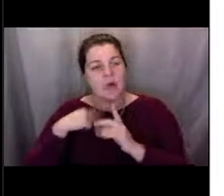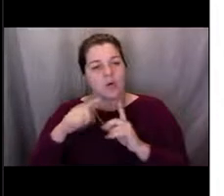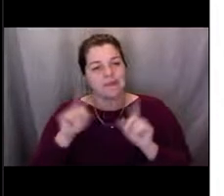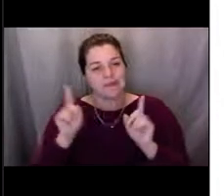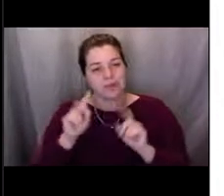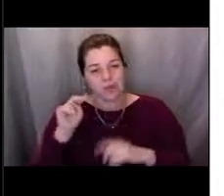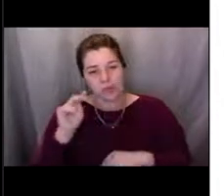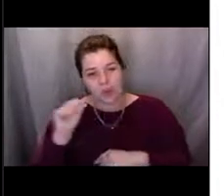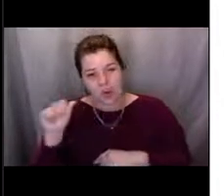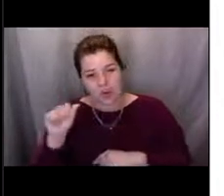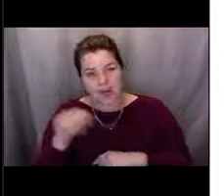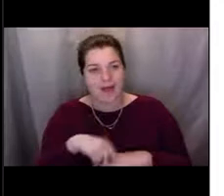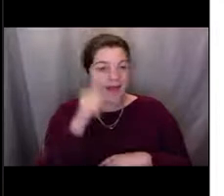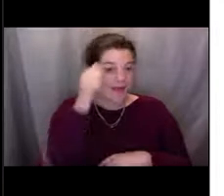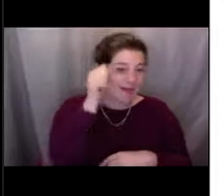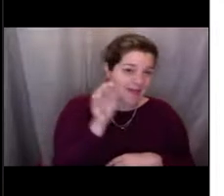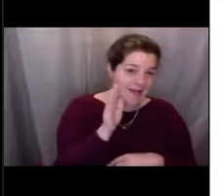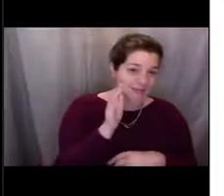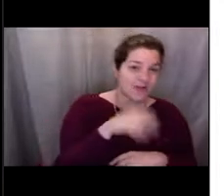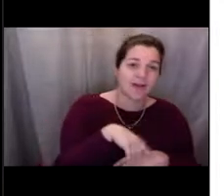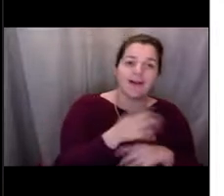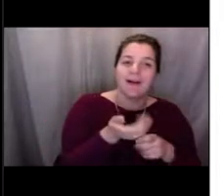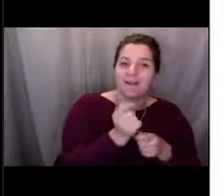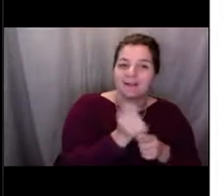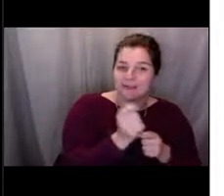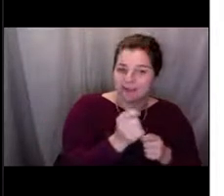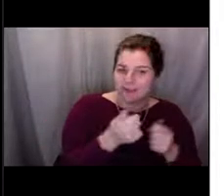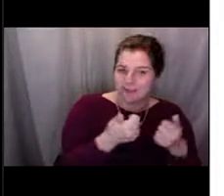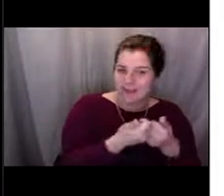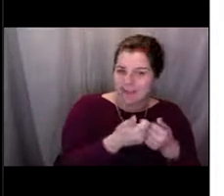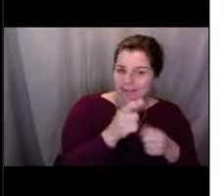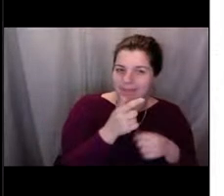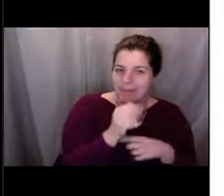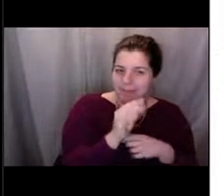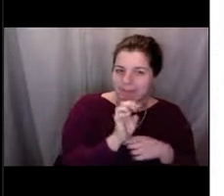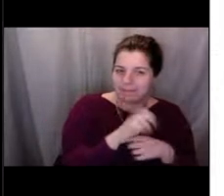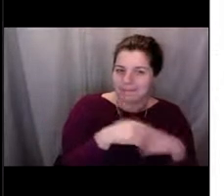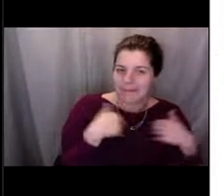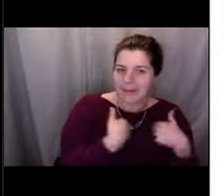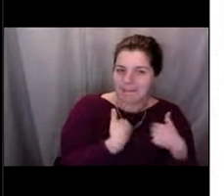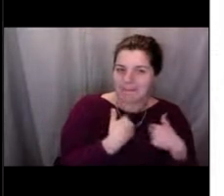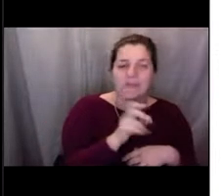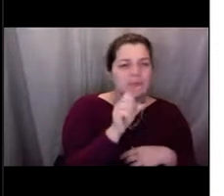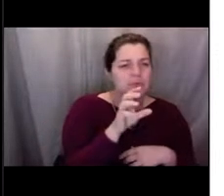Well, NOAA, the National Oceanic Atmospheric Administration is a federal organization,